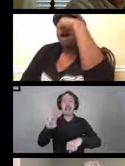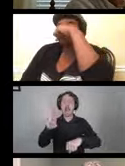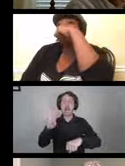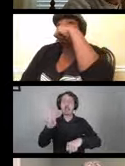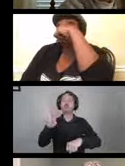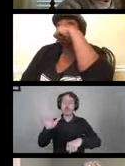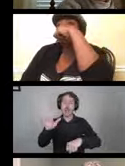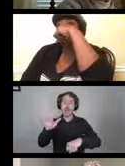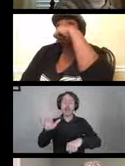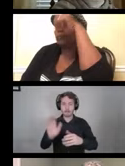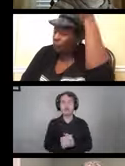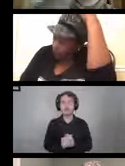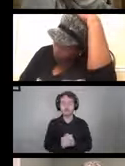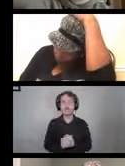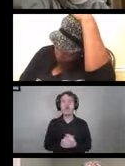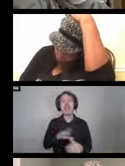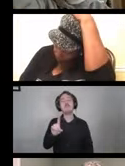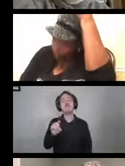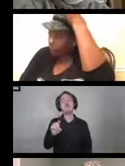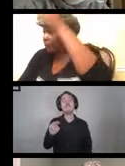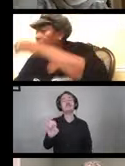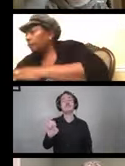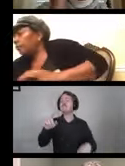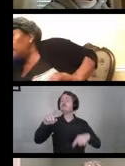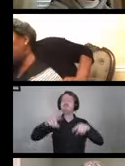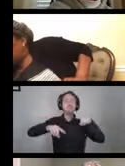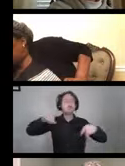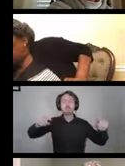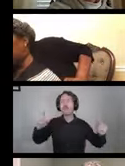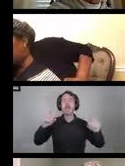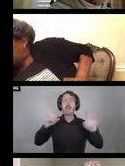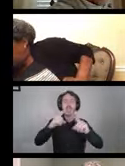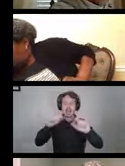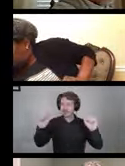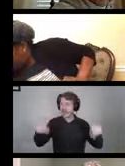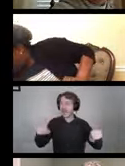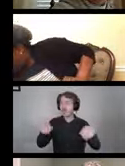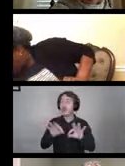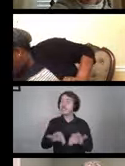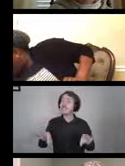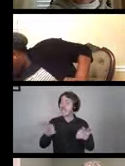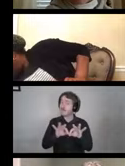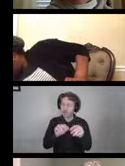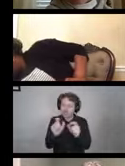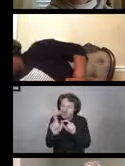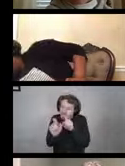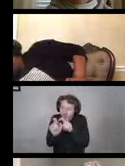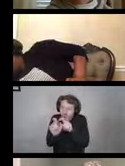DME has all kinds of intricate pieces, so it's important to get into the nooks and crannies.